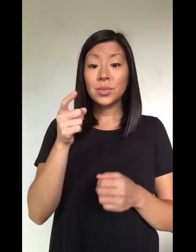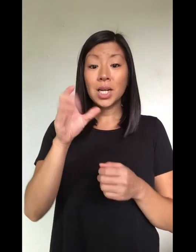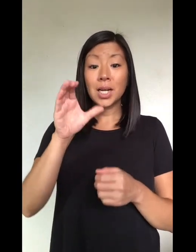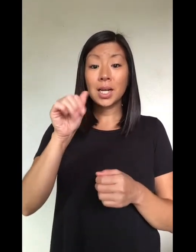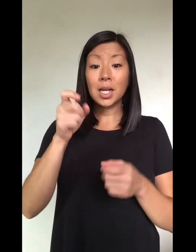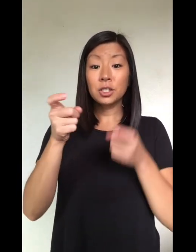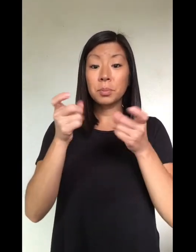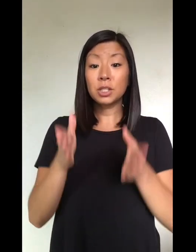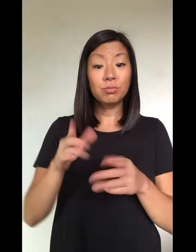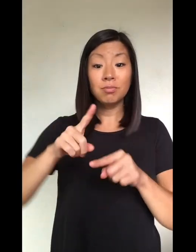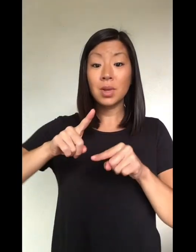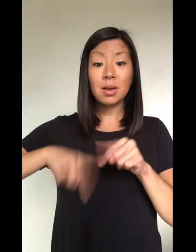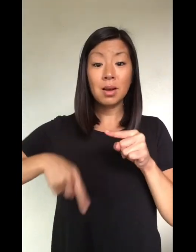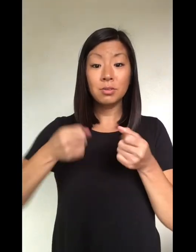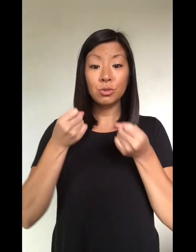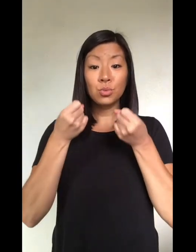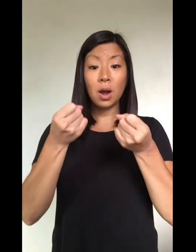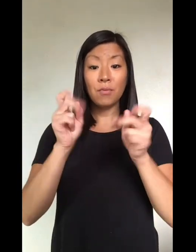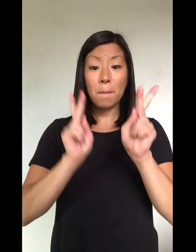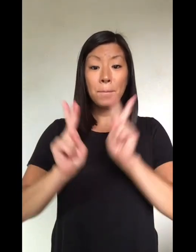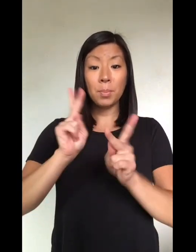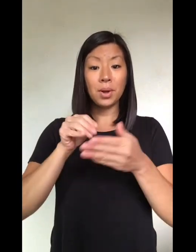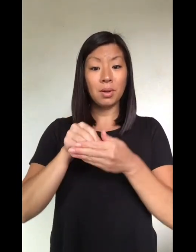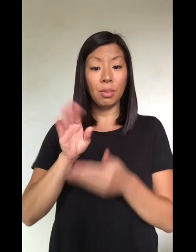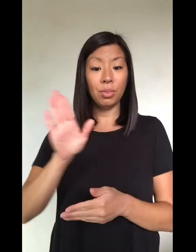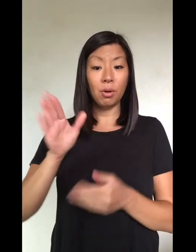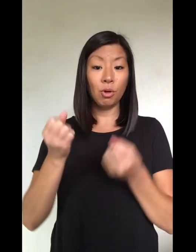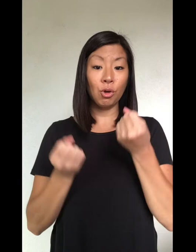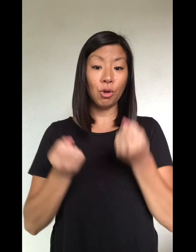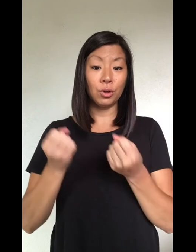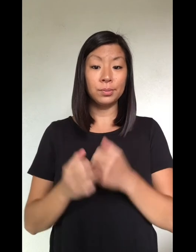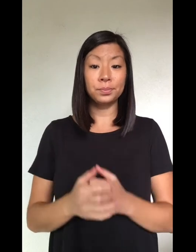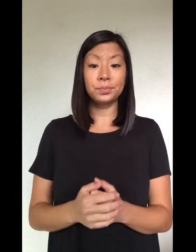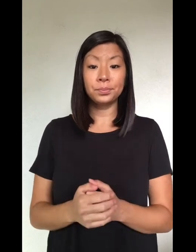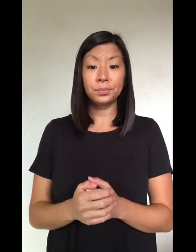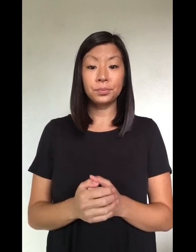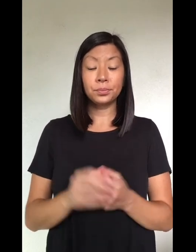(please note: we will not be able to transport people in the cars of case managers)